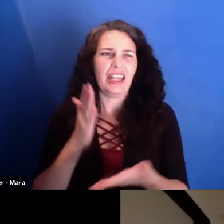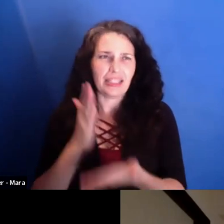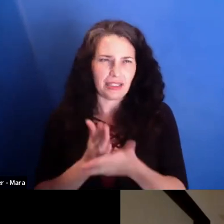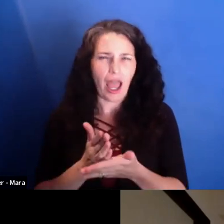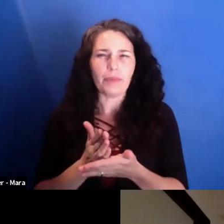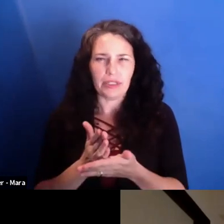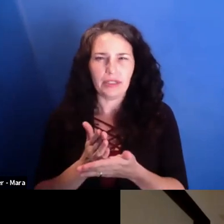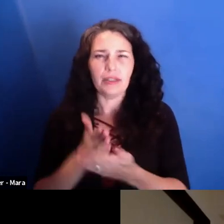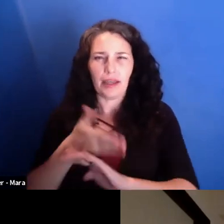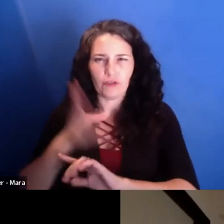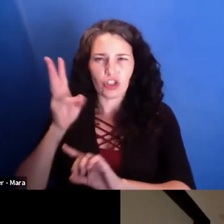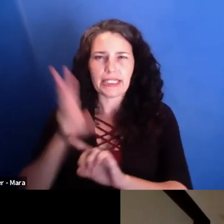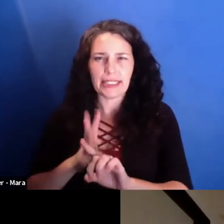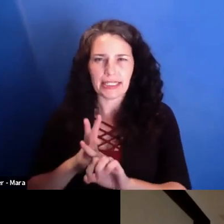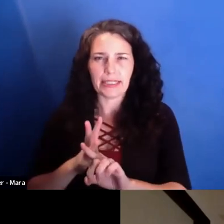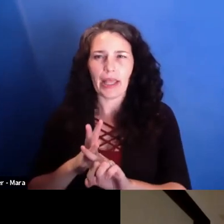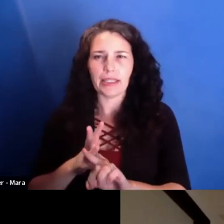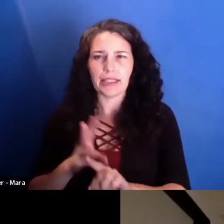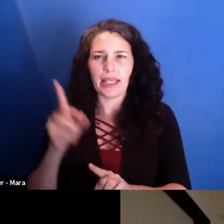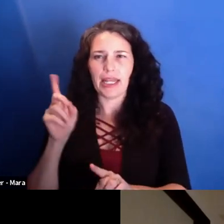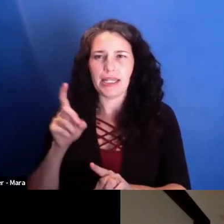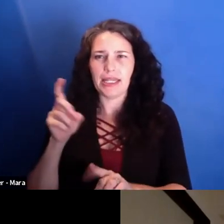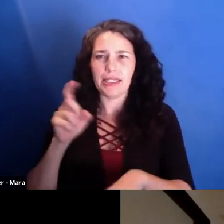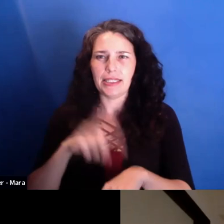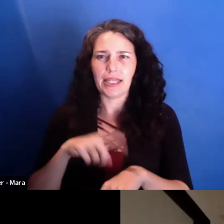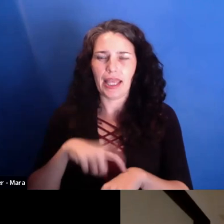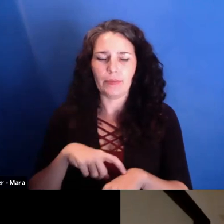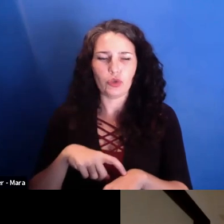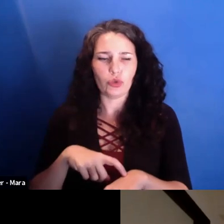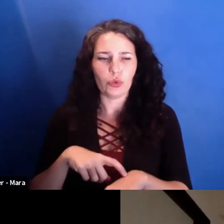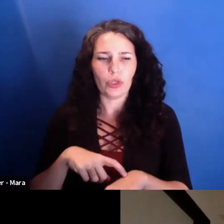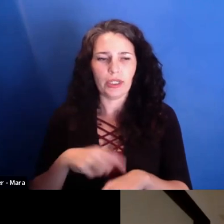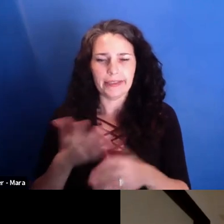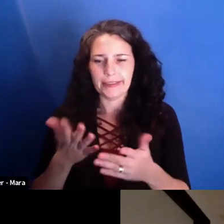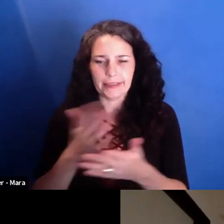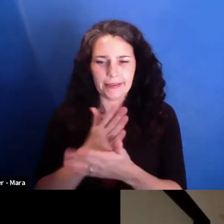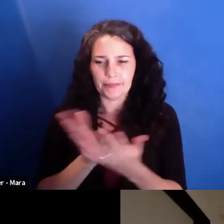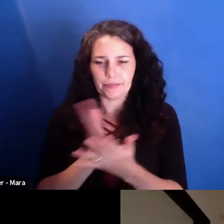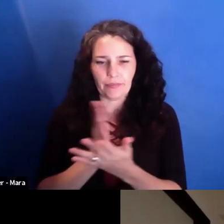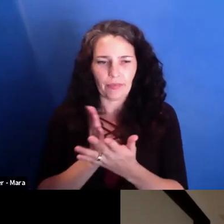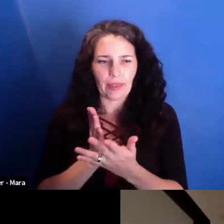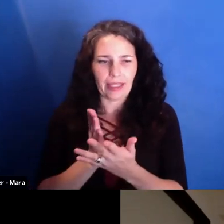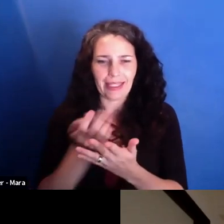to get rid of this whole emotion in which the country